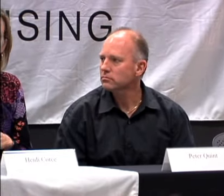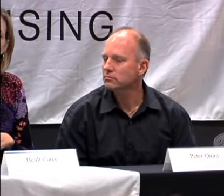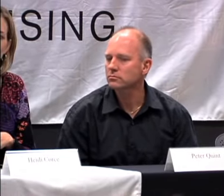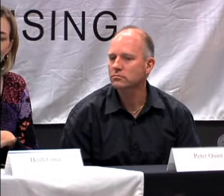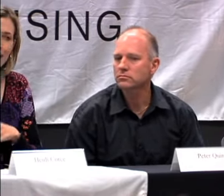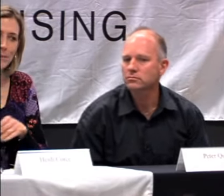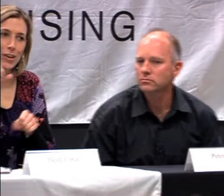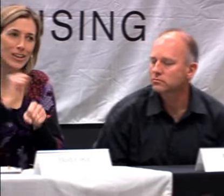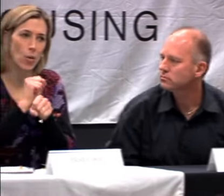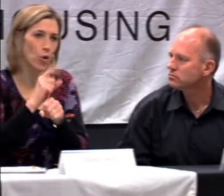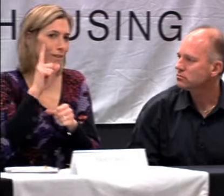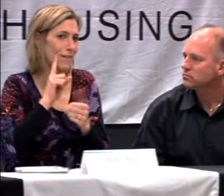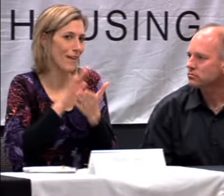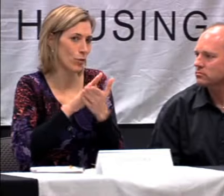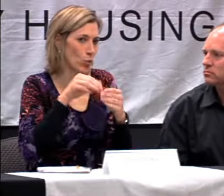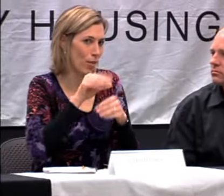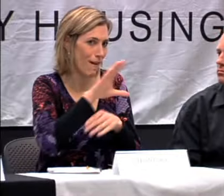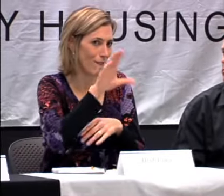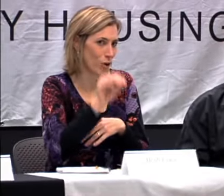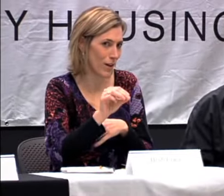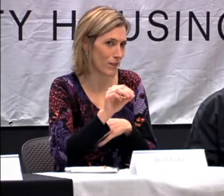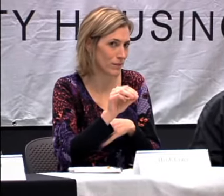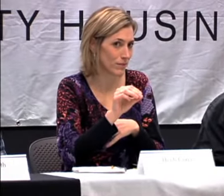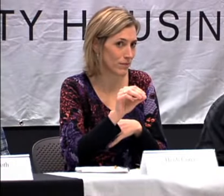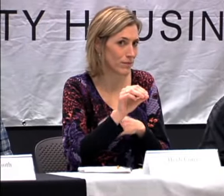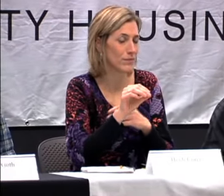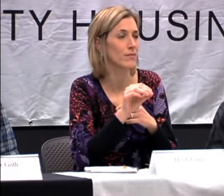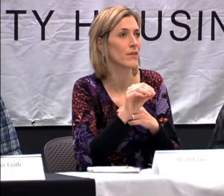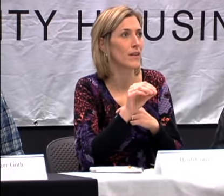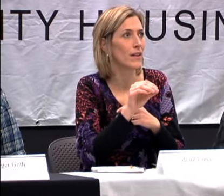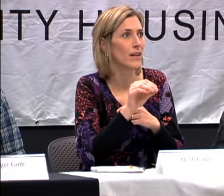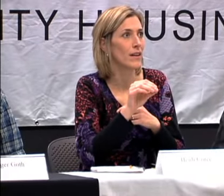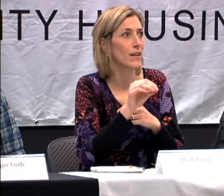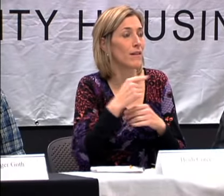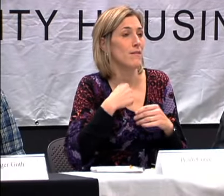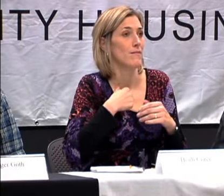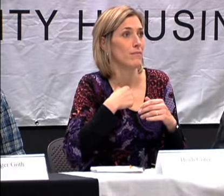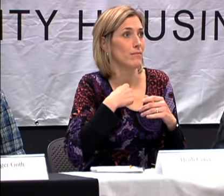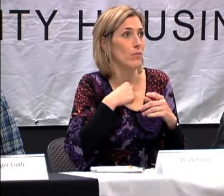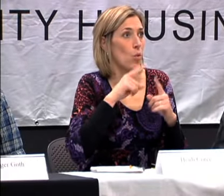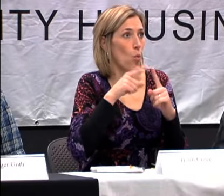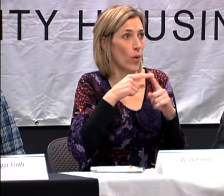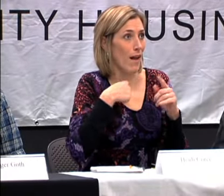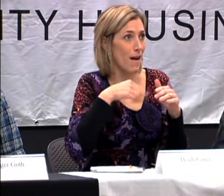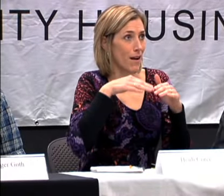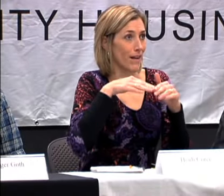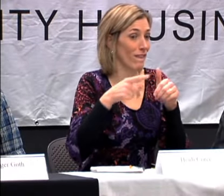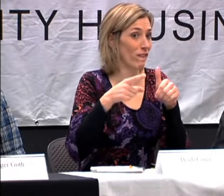MY EXPERIENCE WORKING WITH THE DEAF COMMUNITY IN AFRICA,